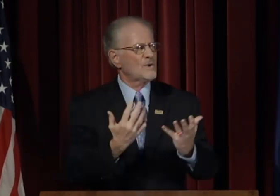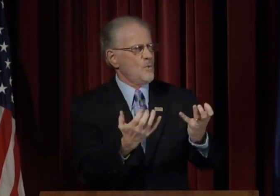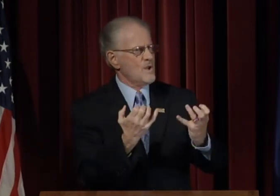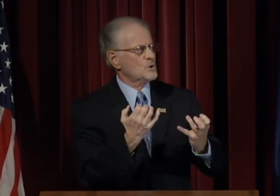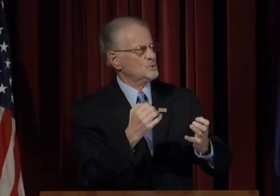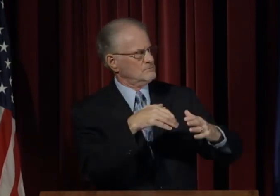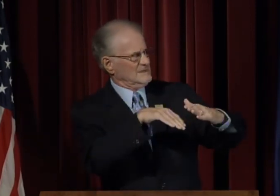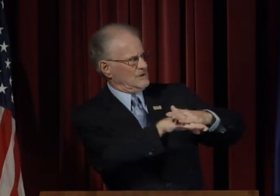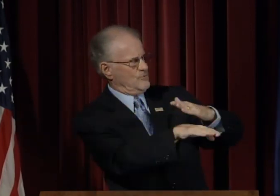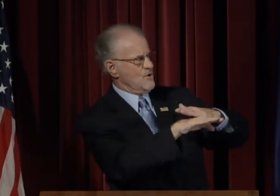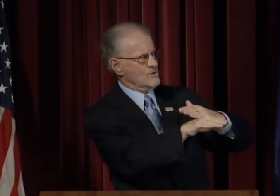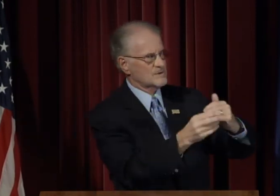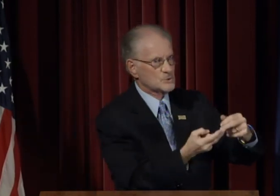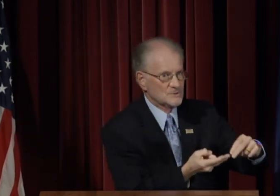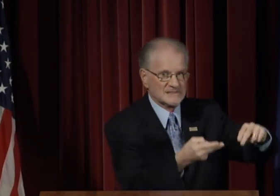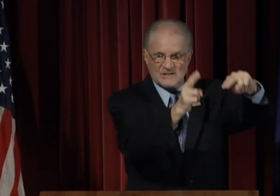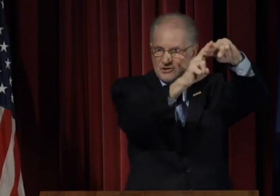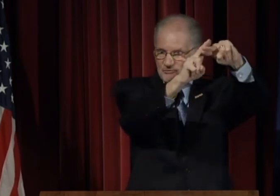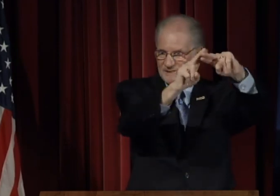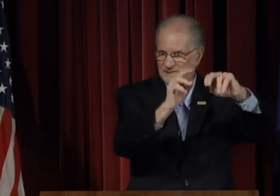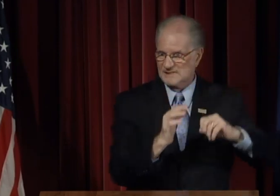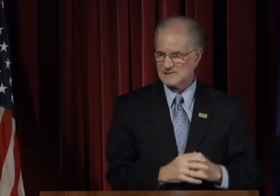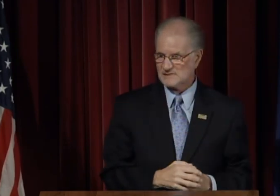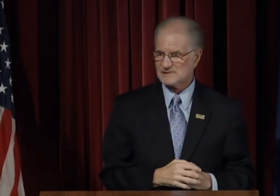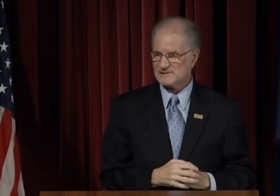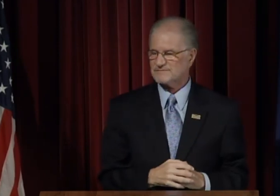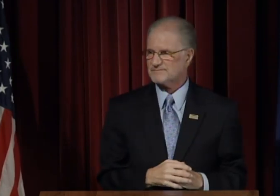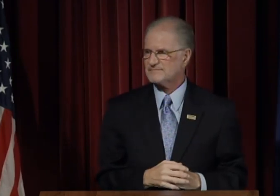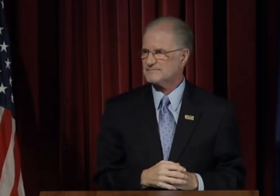which brings us to the second reason we want enrollment to increase.